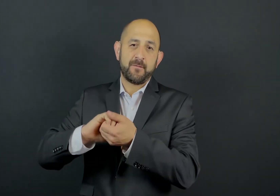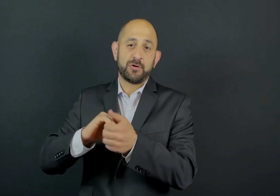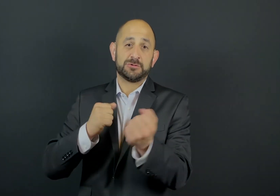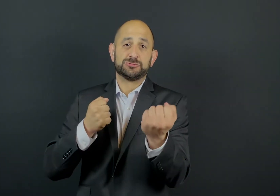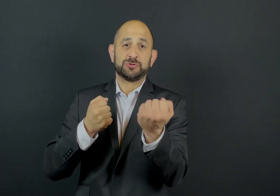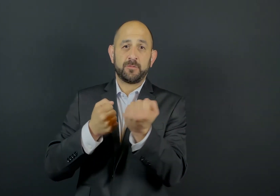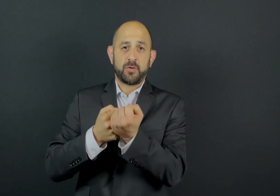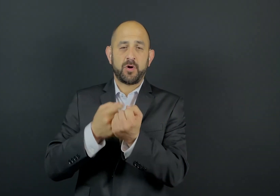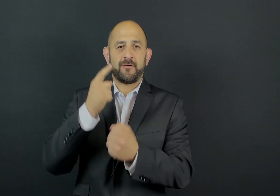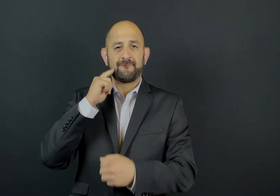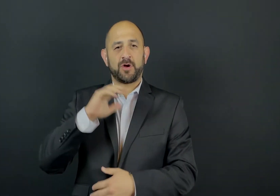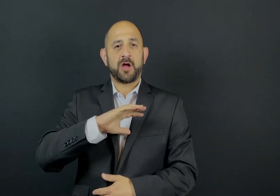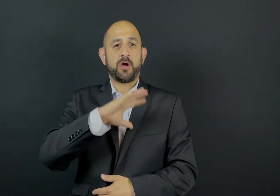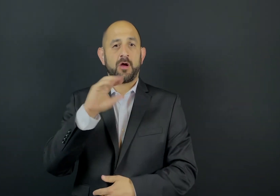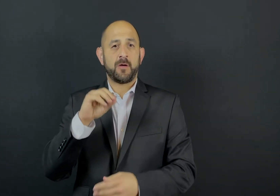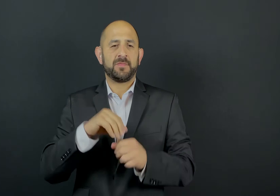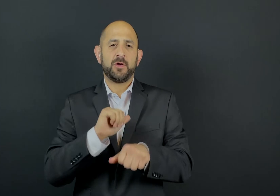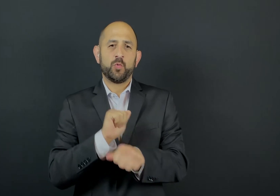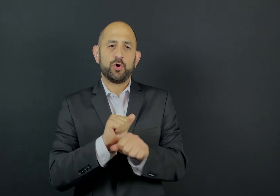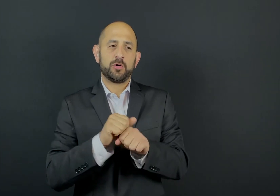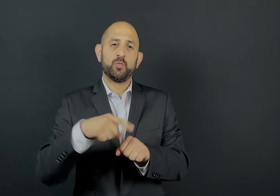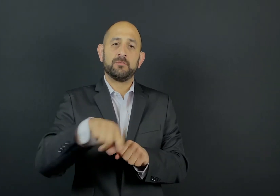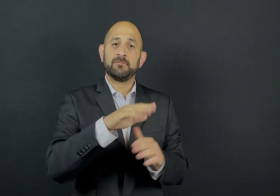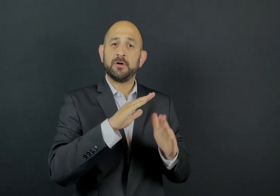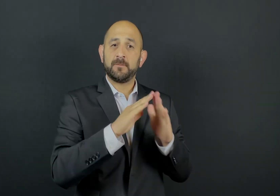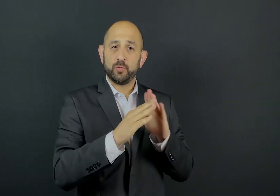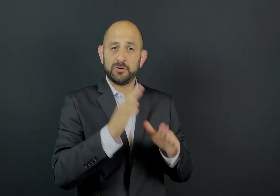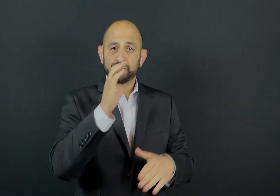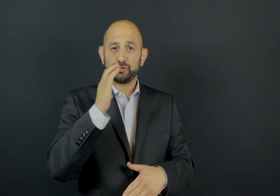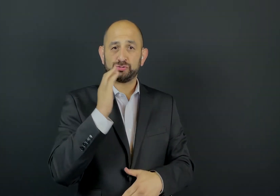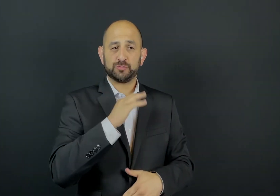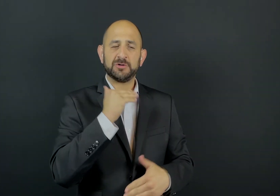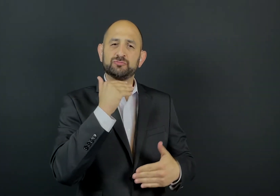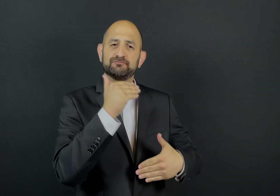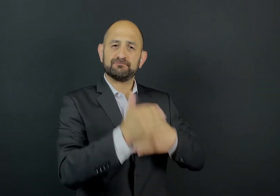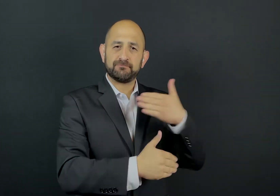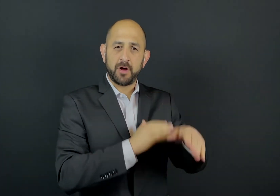We want to thank Tarlesha Wayne and the Anchorage School District